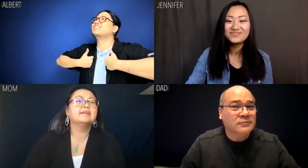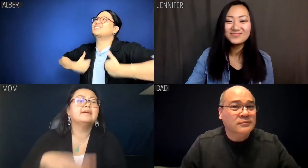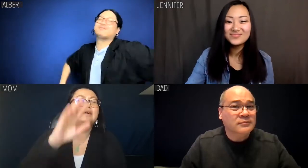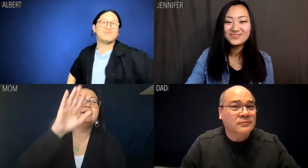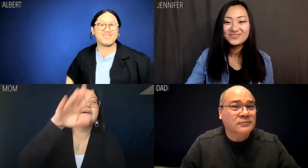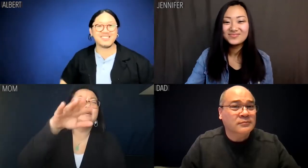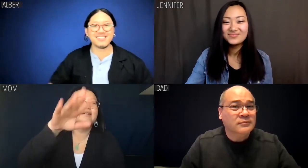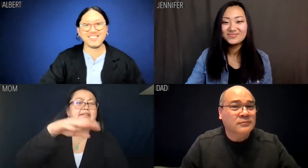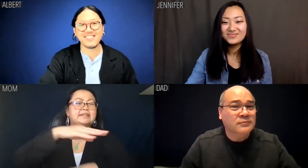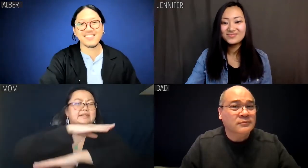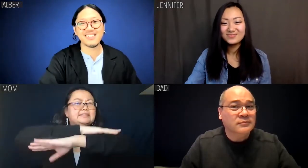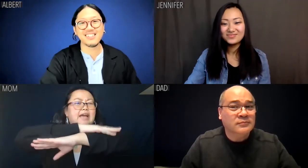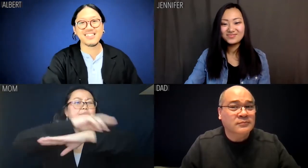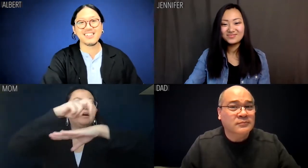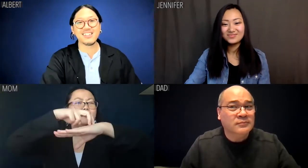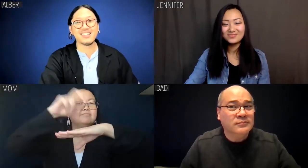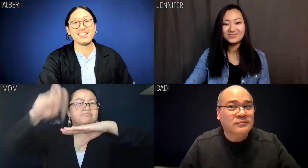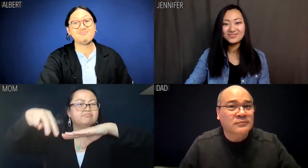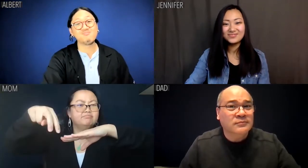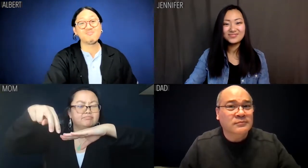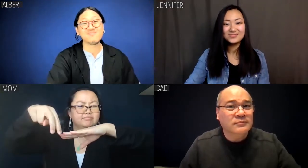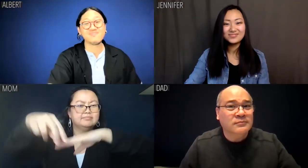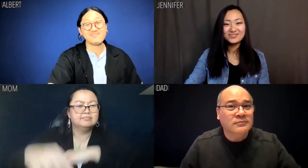Mom: Get down from that table.